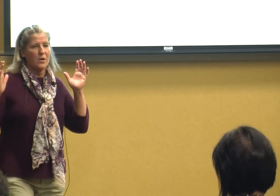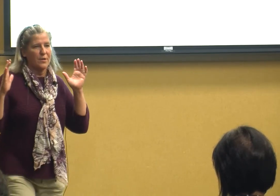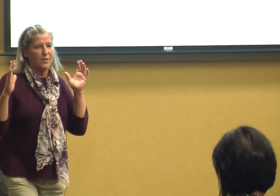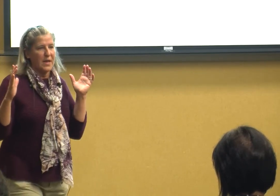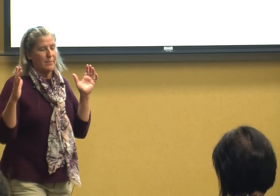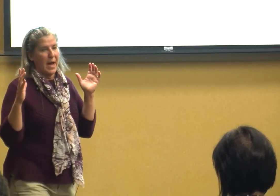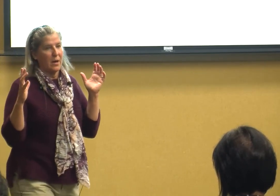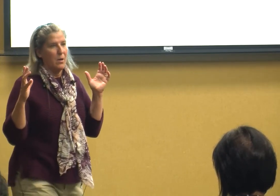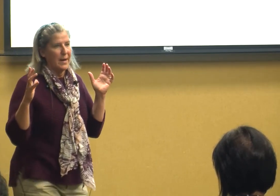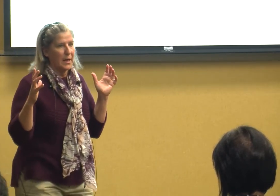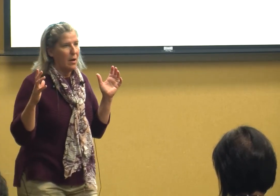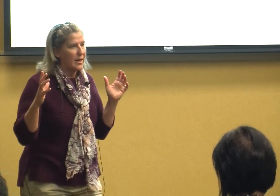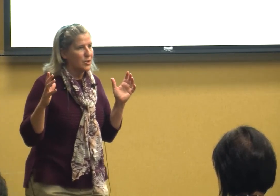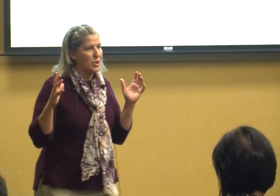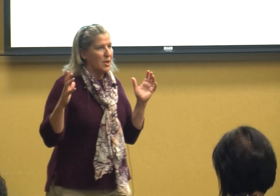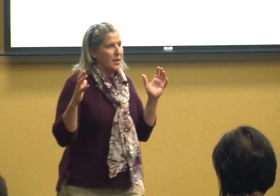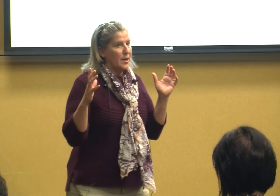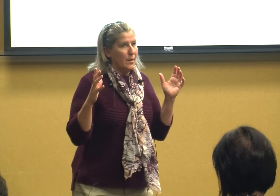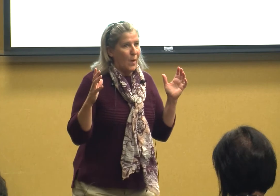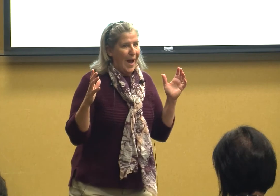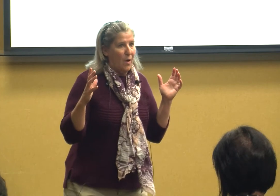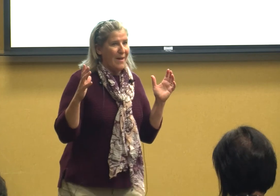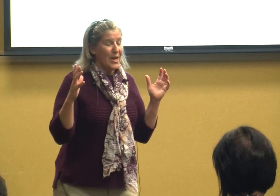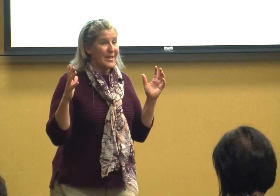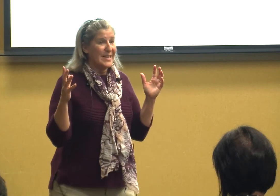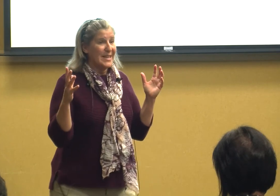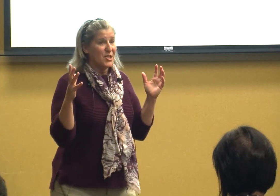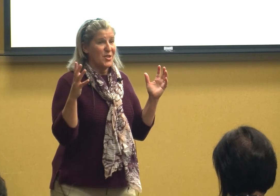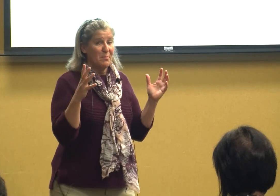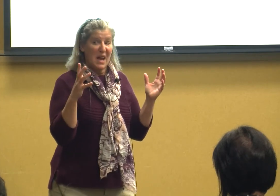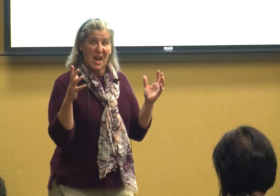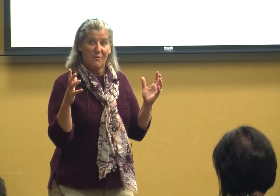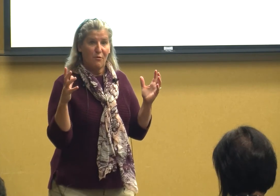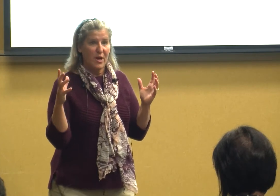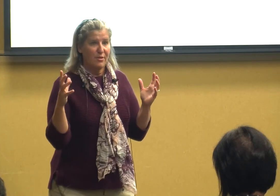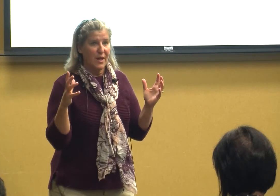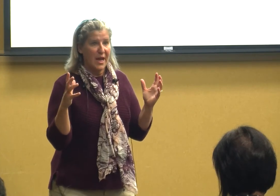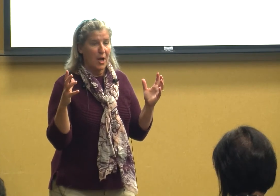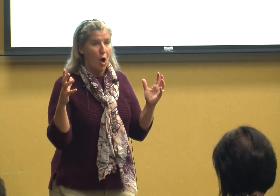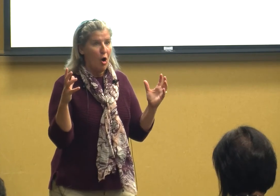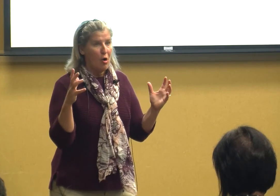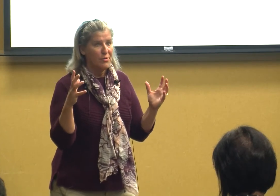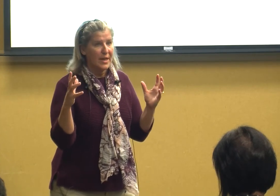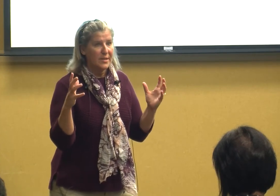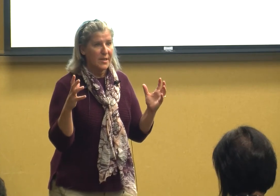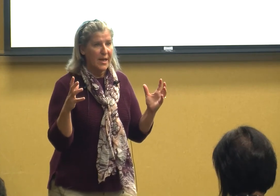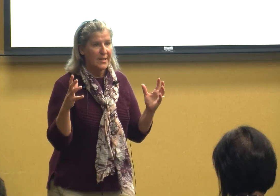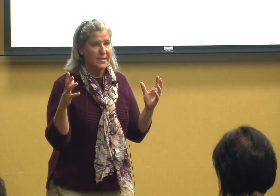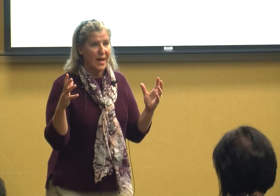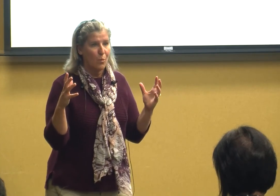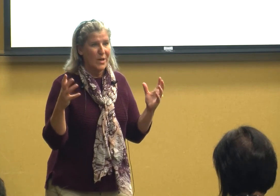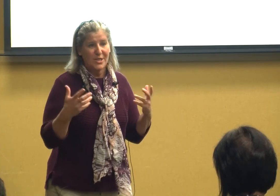to think about oh my gosh wow I've got to teach them everything all these things that we just